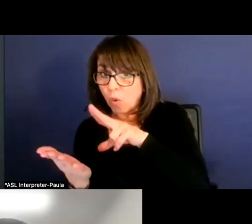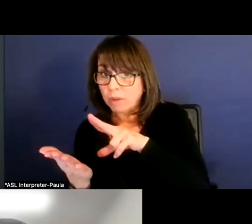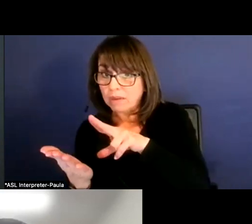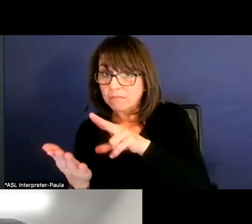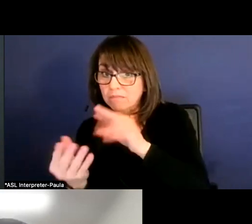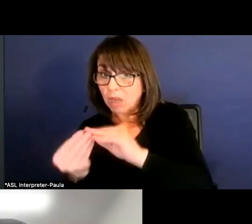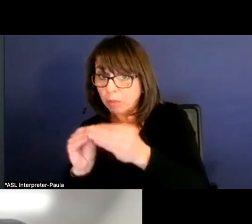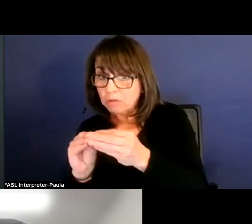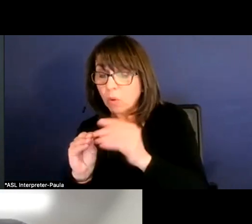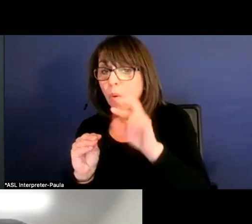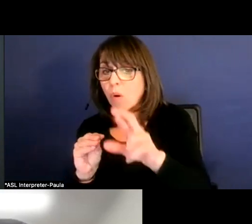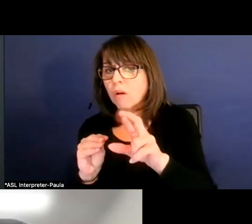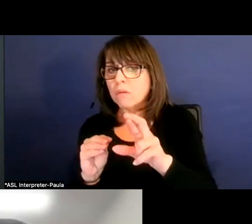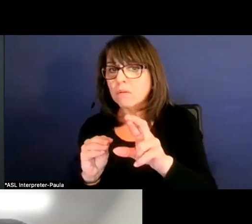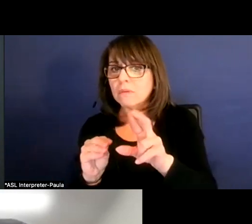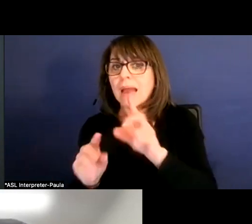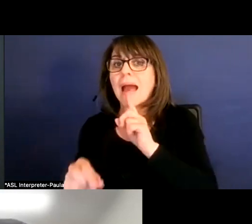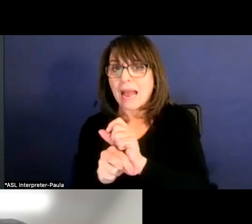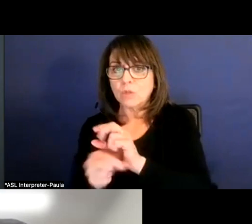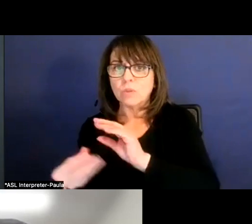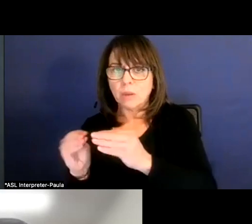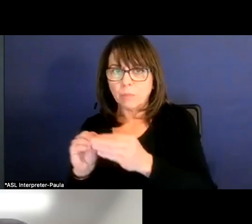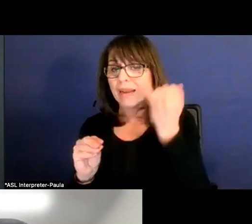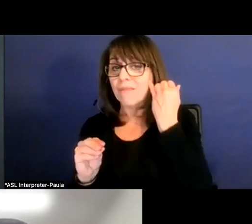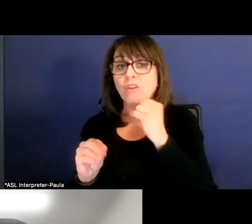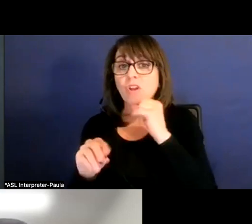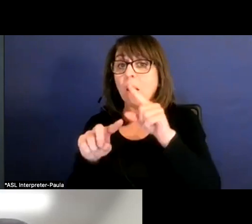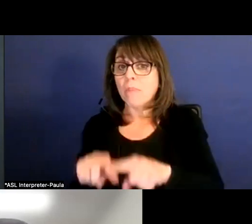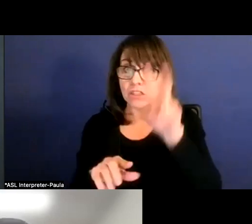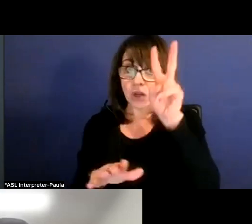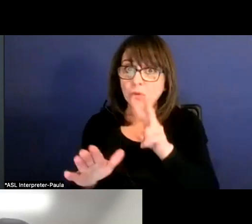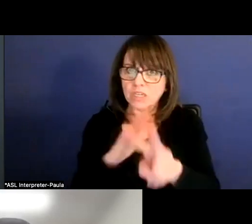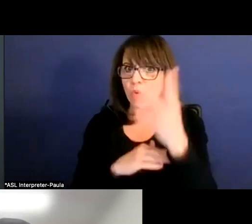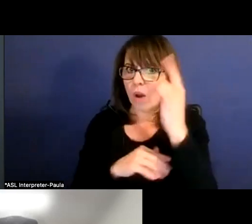If they are not based on projected, why not? They are based on projected.